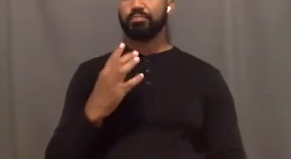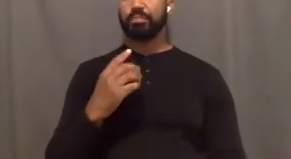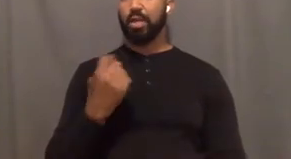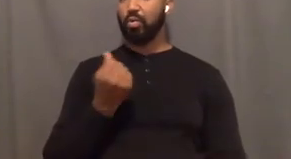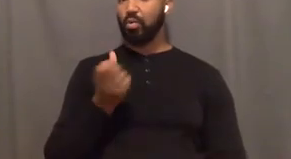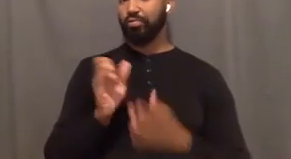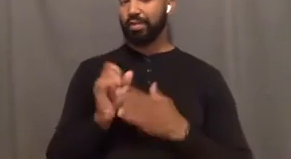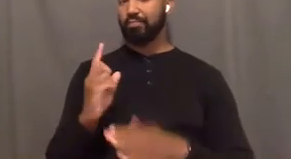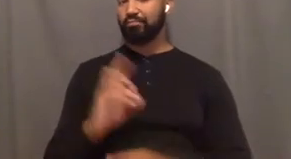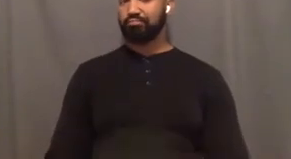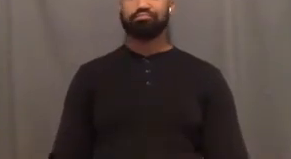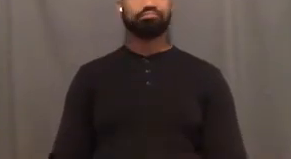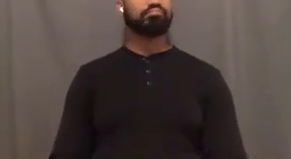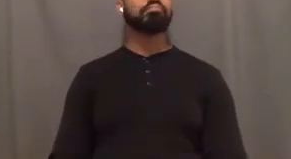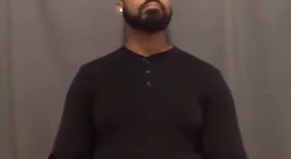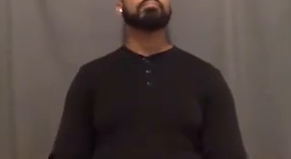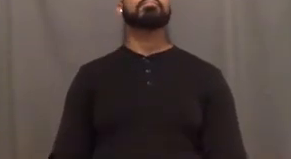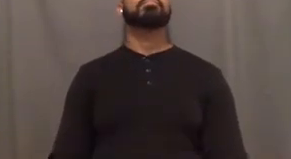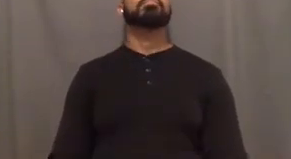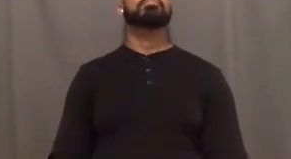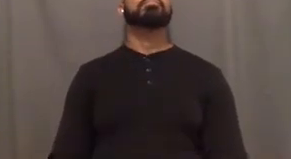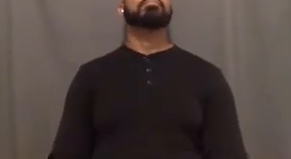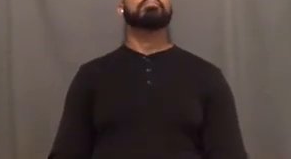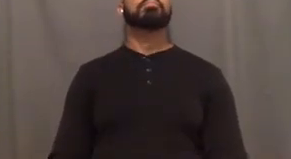We not gon' say that. We won't be back on the air.